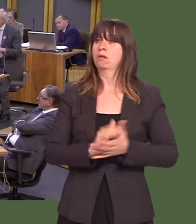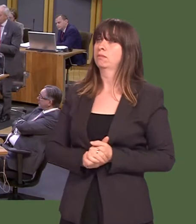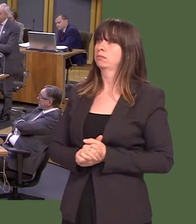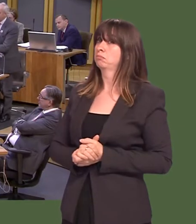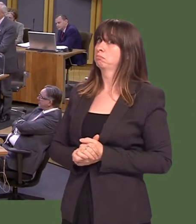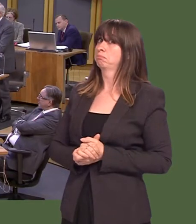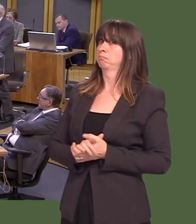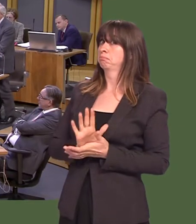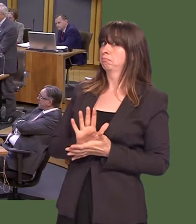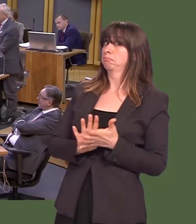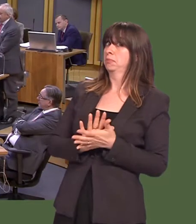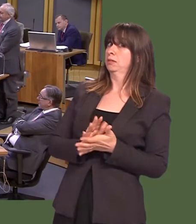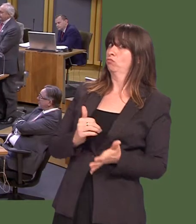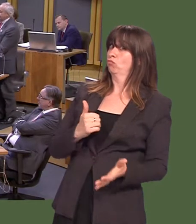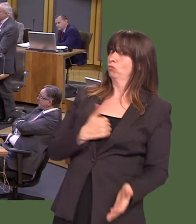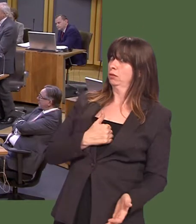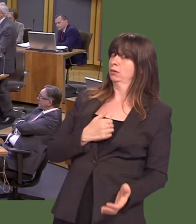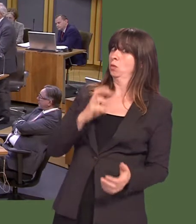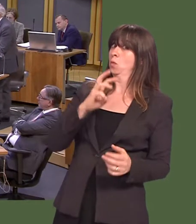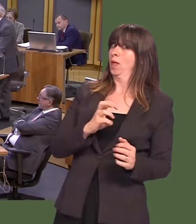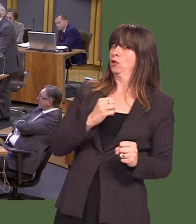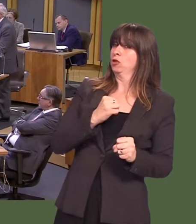Neil Hamilton: So, am I to take it from that response that it is now the policy of the